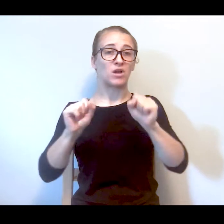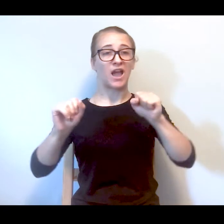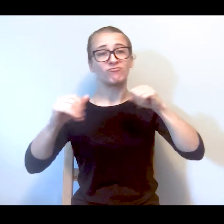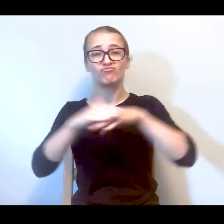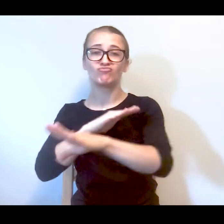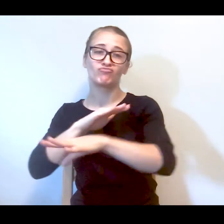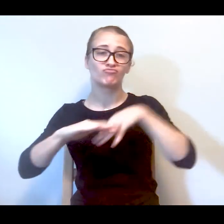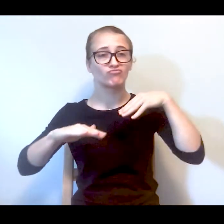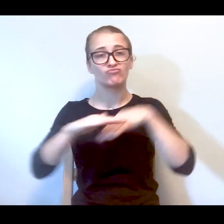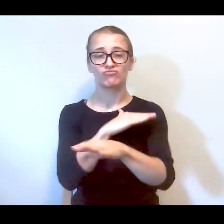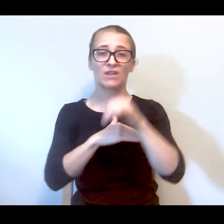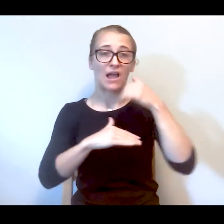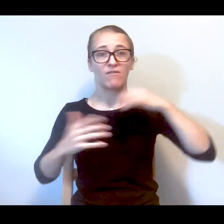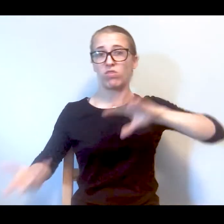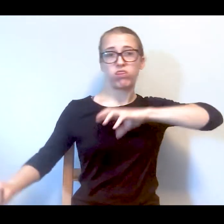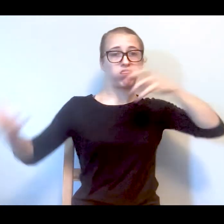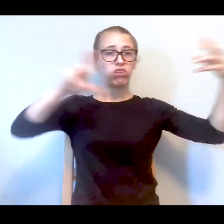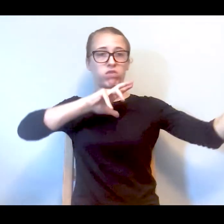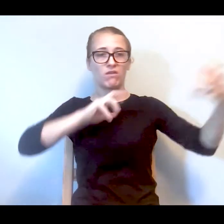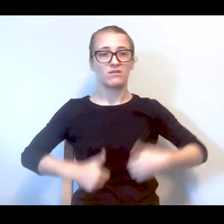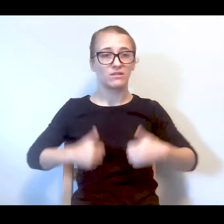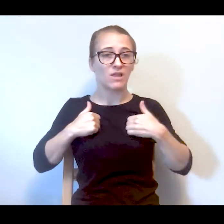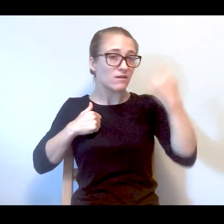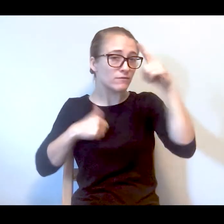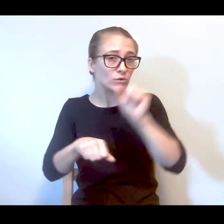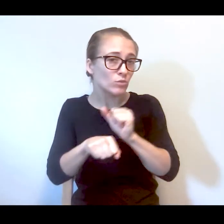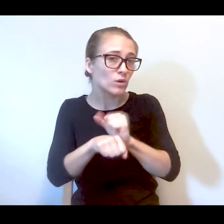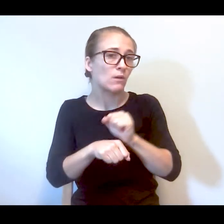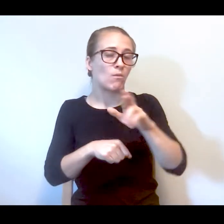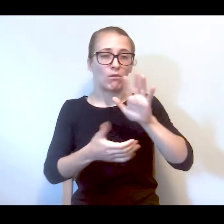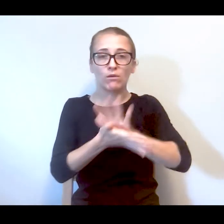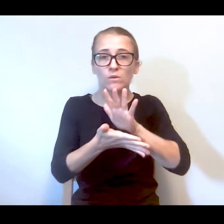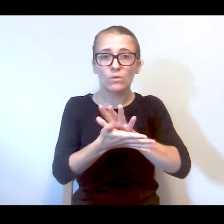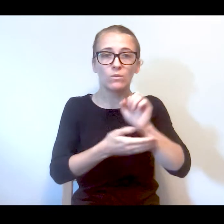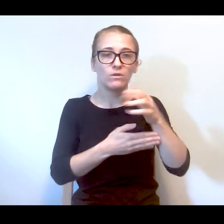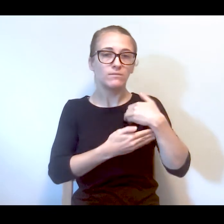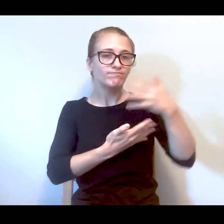go. Not much disruption in your life as far as work or school or having your interactions in the